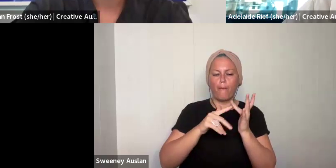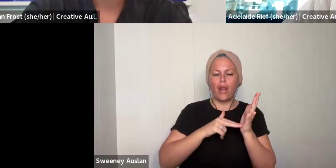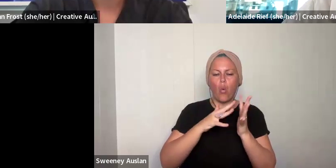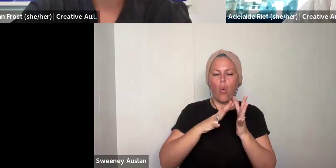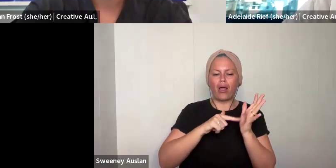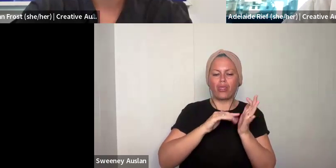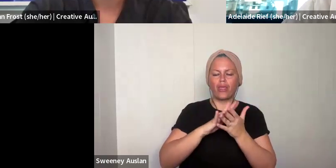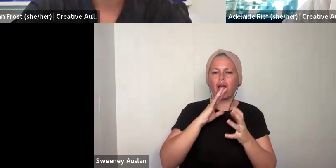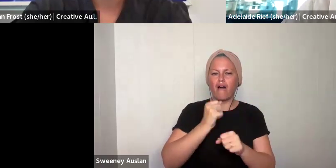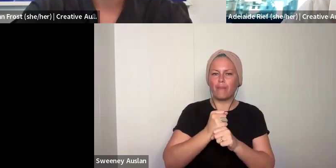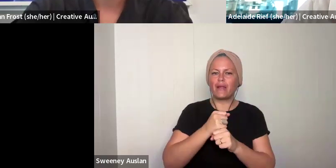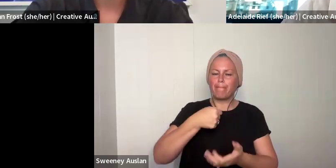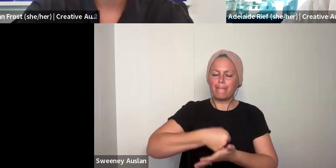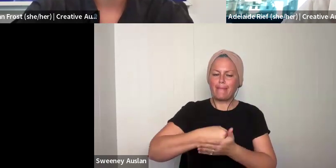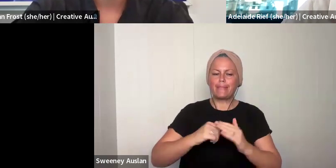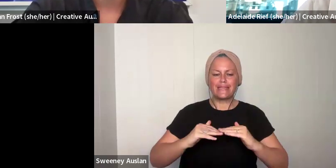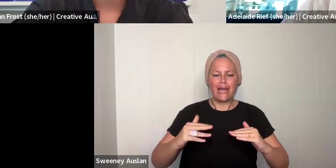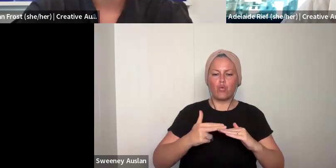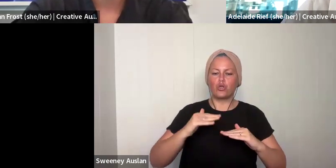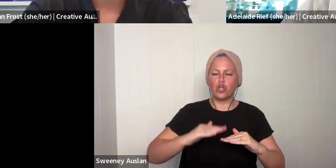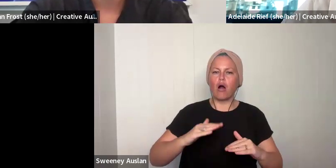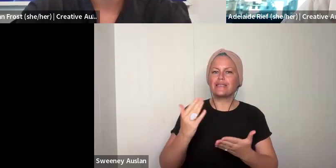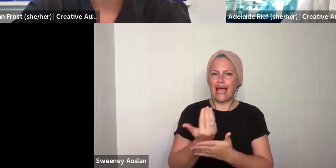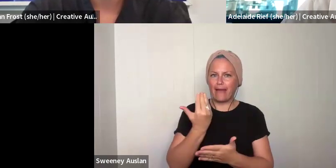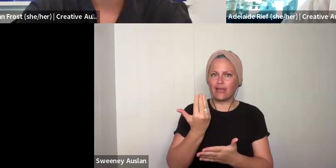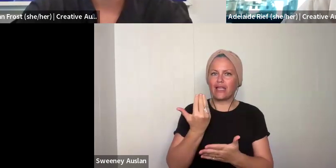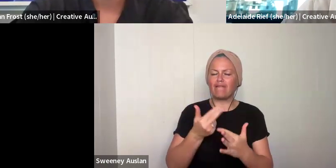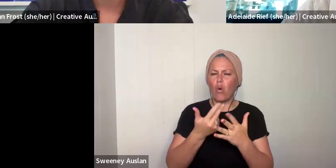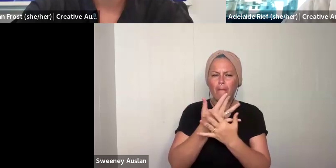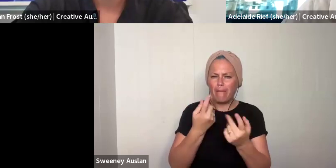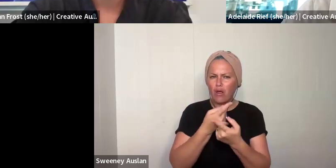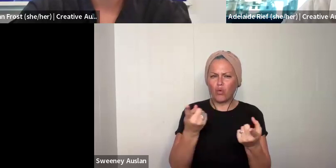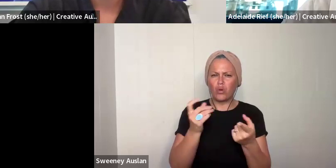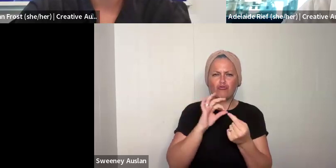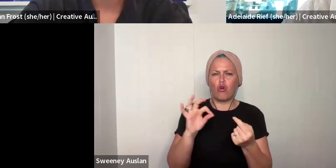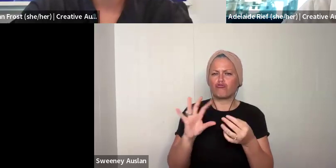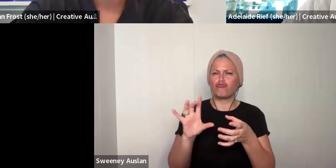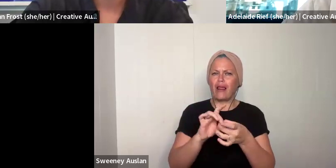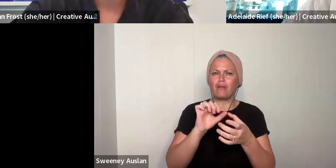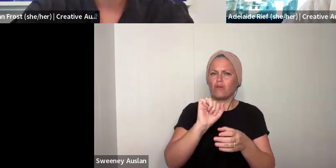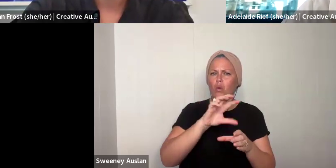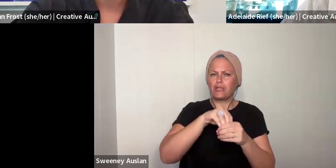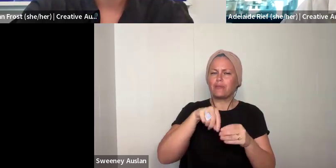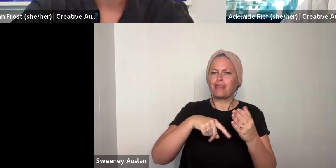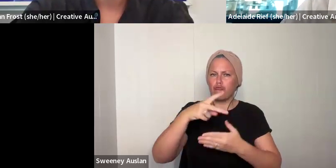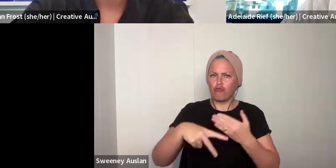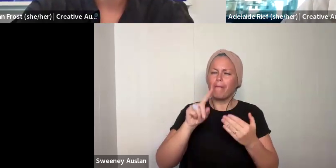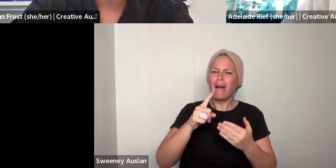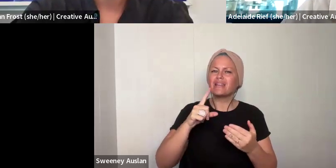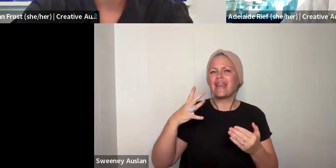whole of government policy from the Commonwealth government that sets minimum standards in relation to child safety.